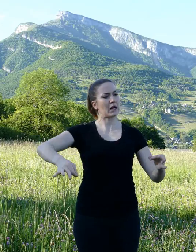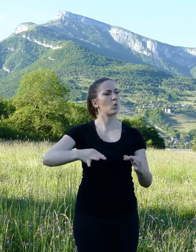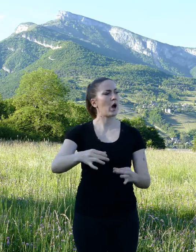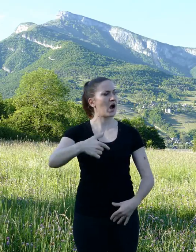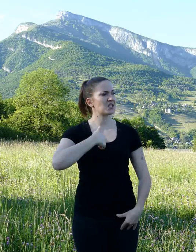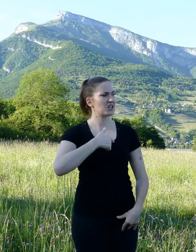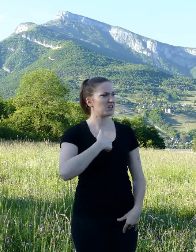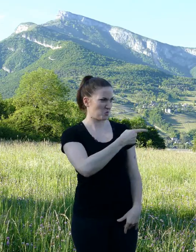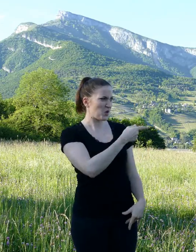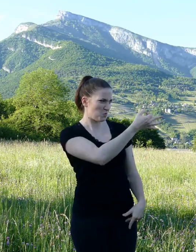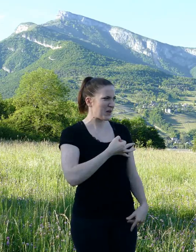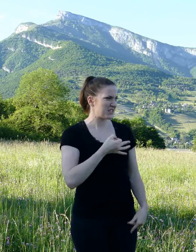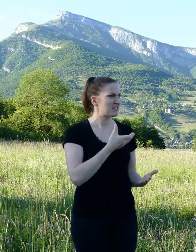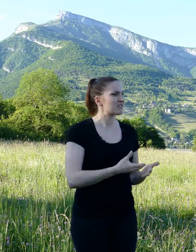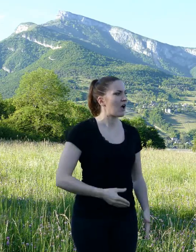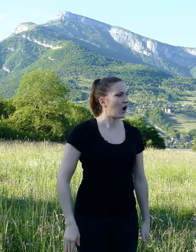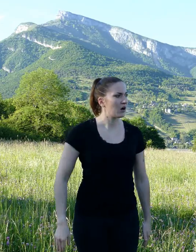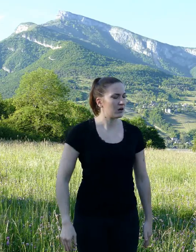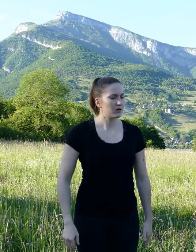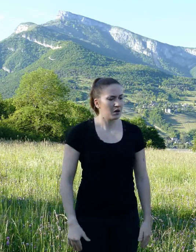The gerbil started to cry.